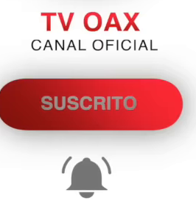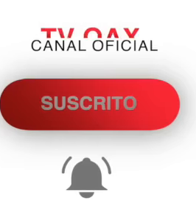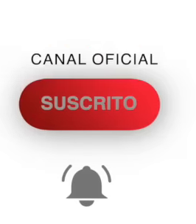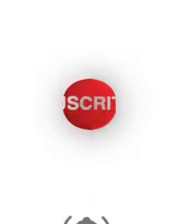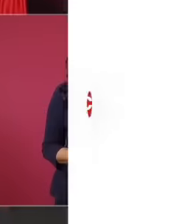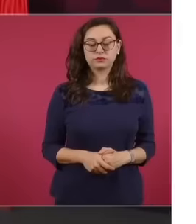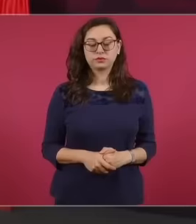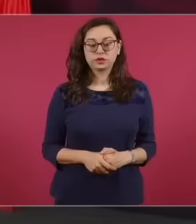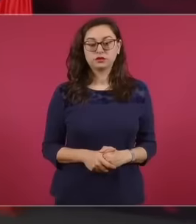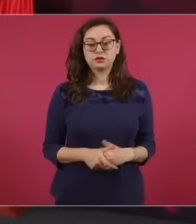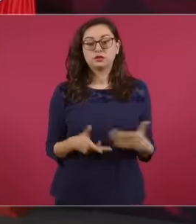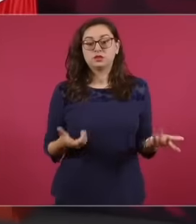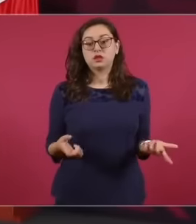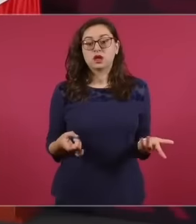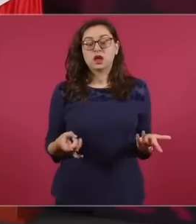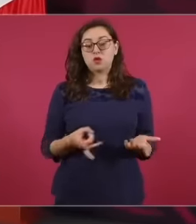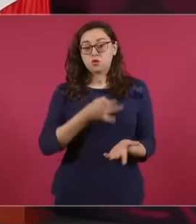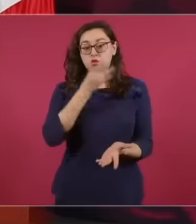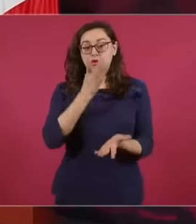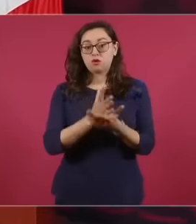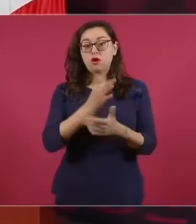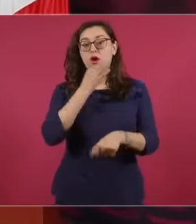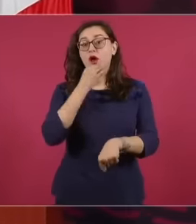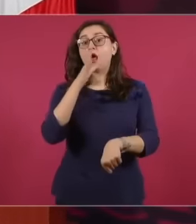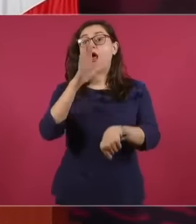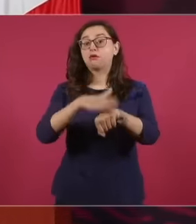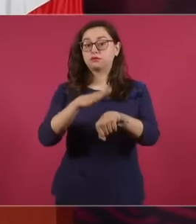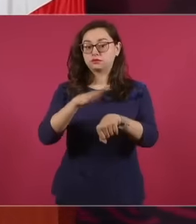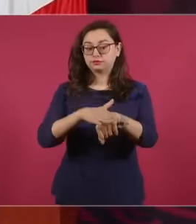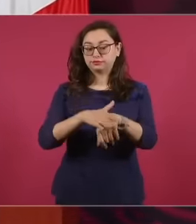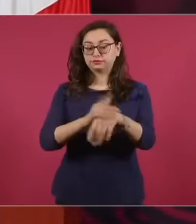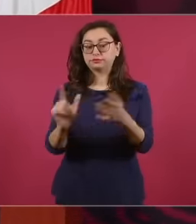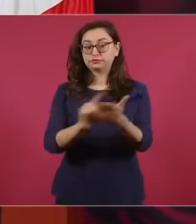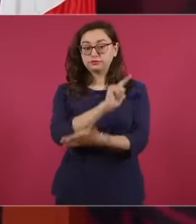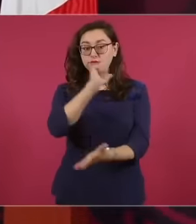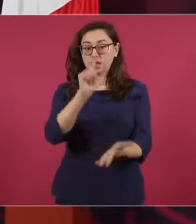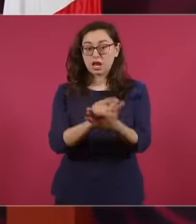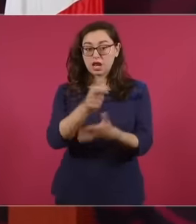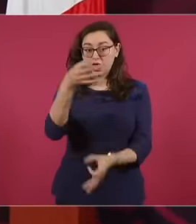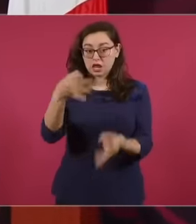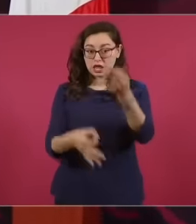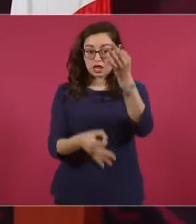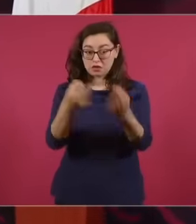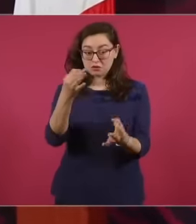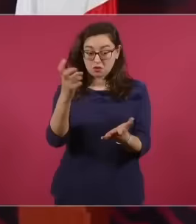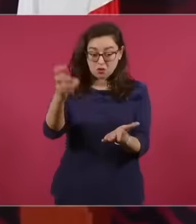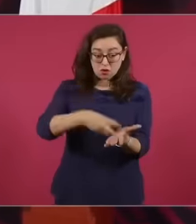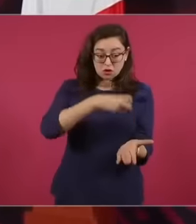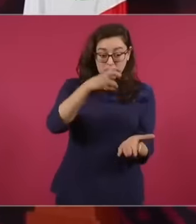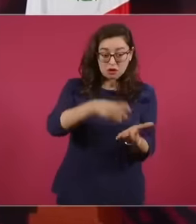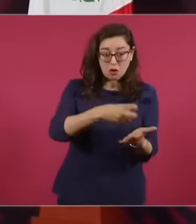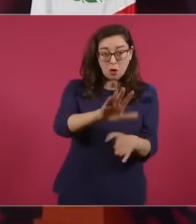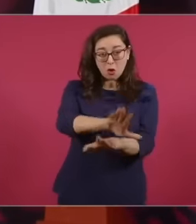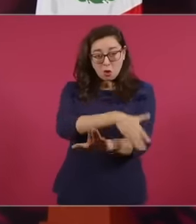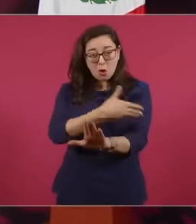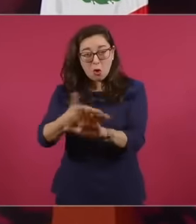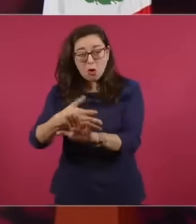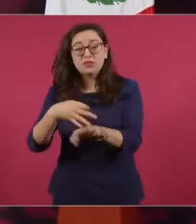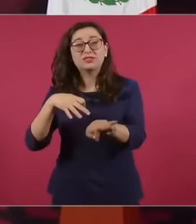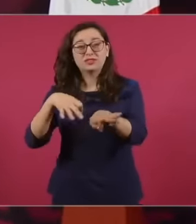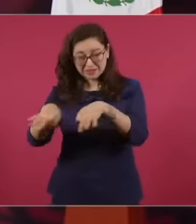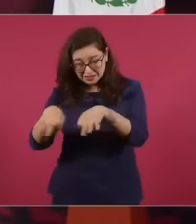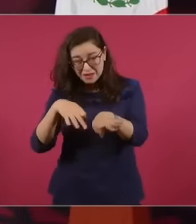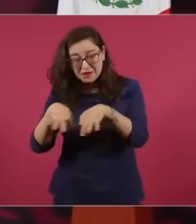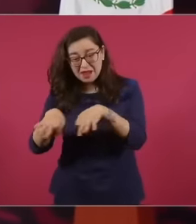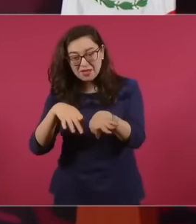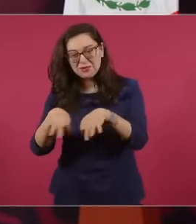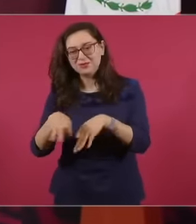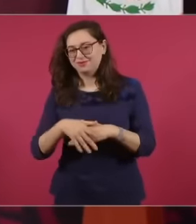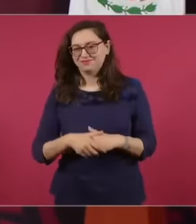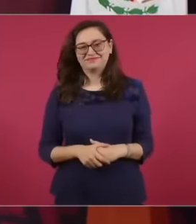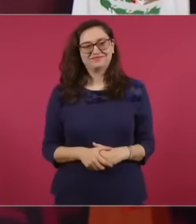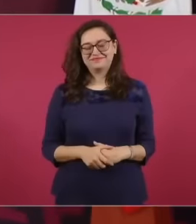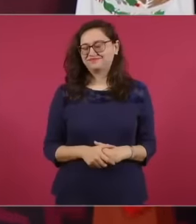is being proposed does not affect the workers, on the contrary, it